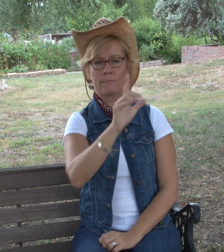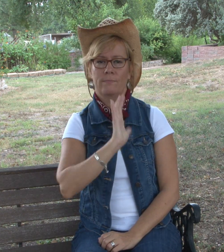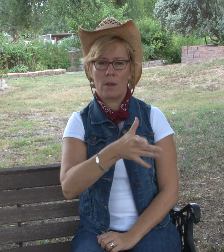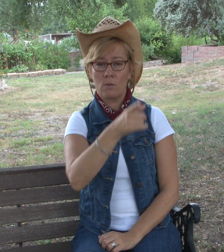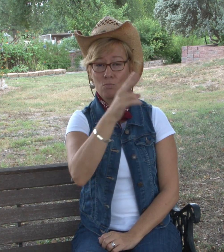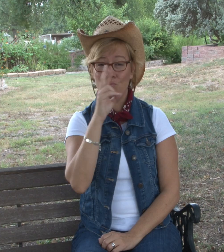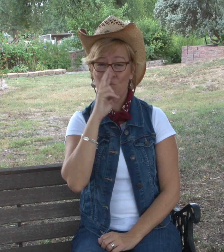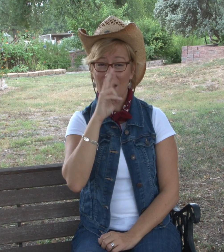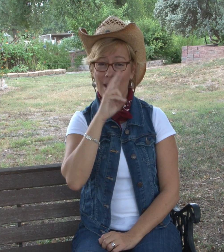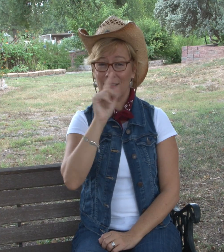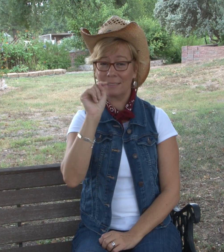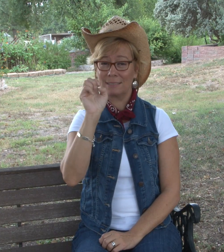So then he spotted Templeton, the rat and he went to chat with Templeton,